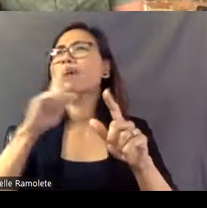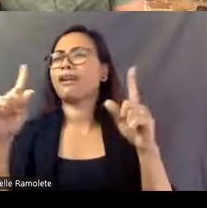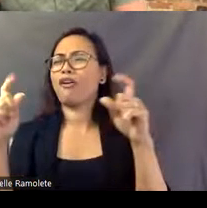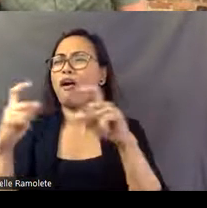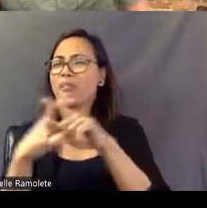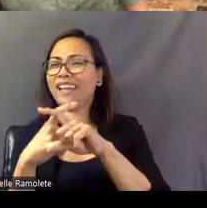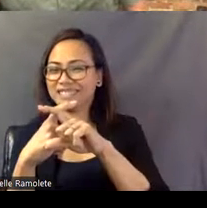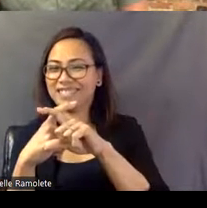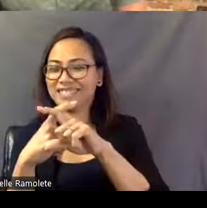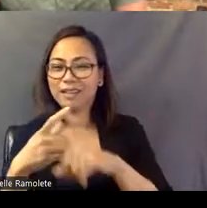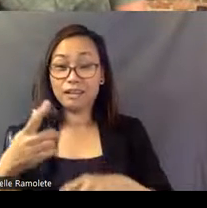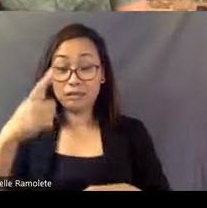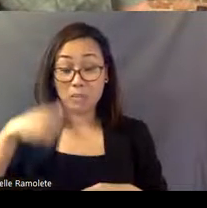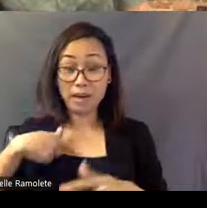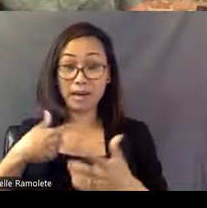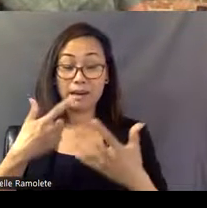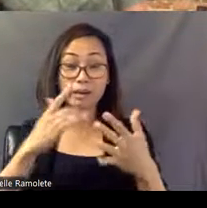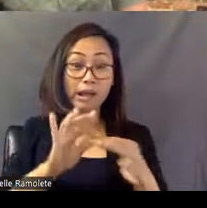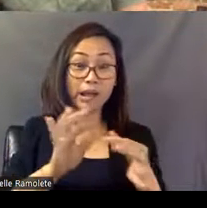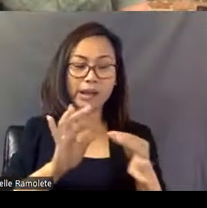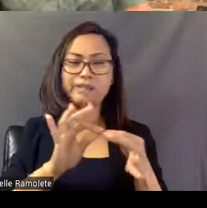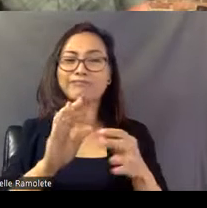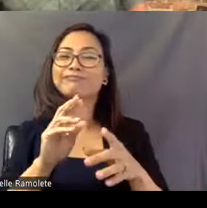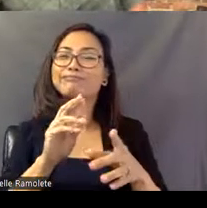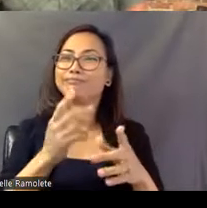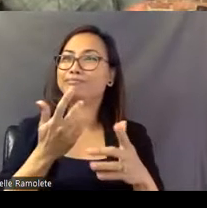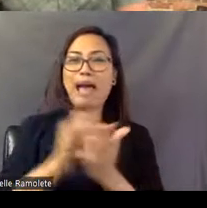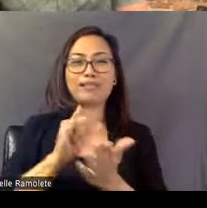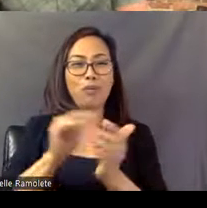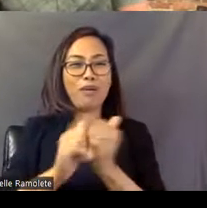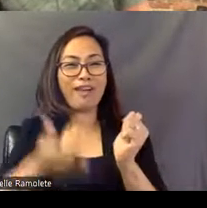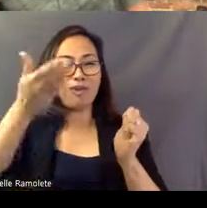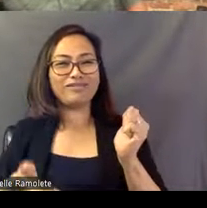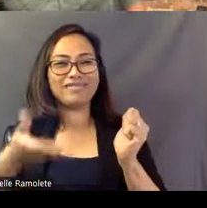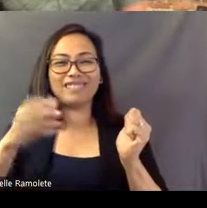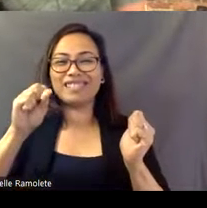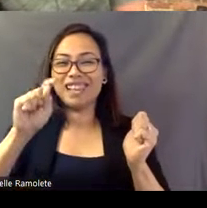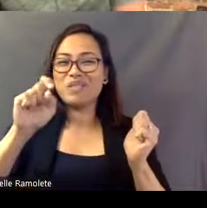Pasaquan without talking about this gentleman Eddie Owens Martin, who went by the name St.